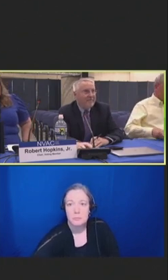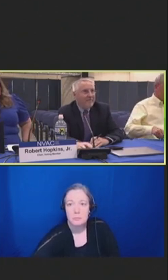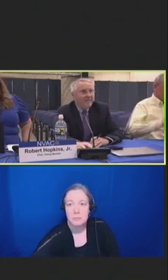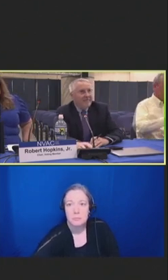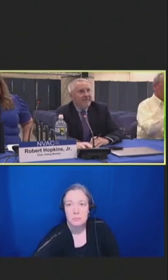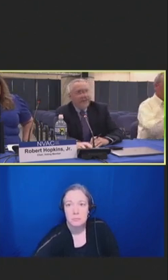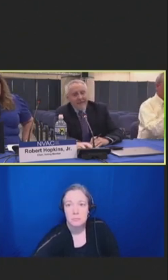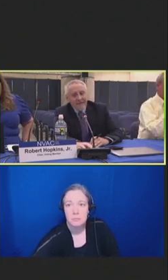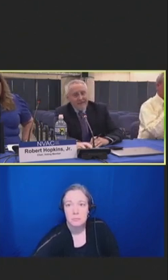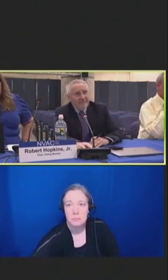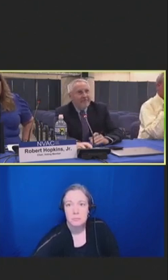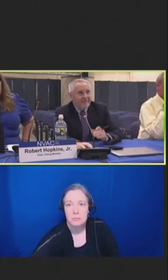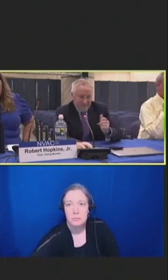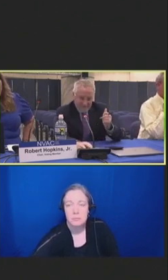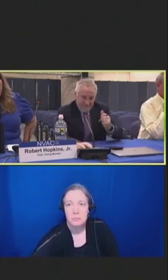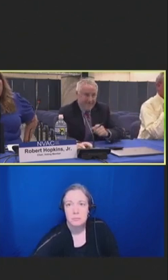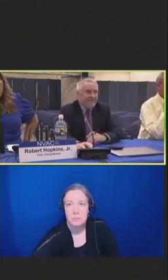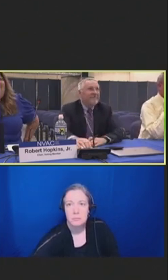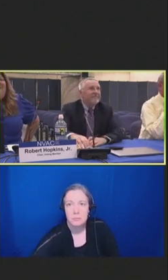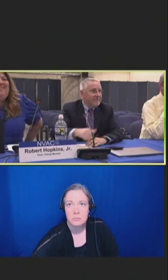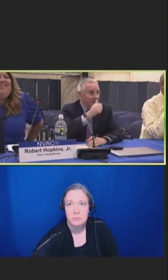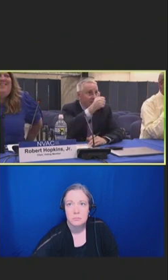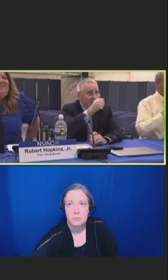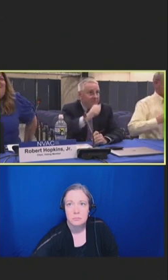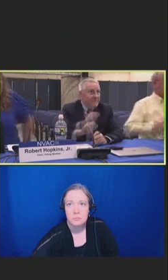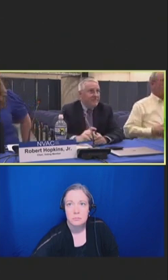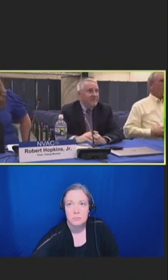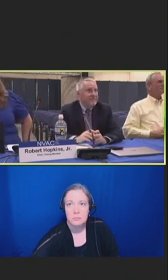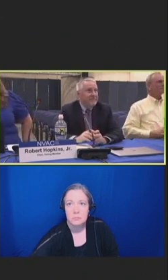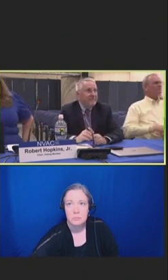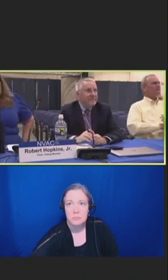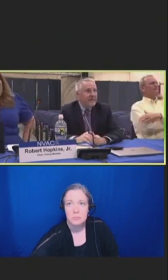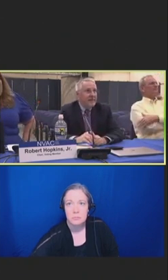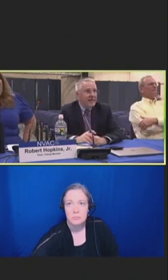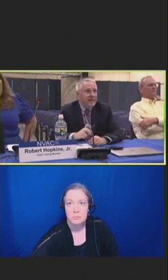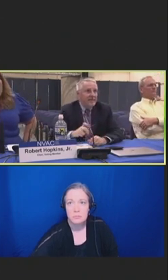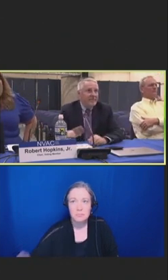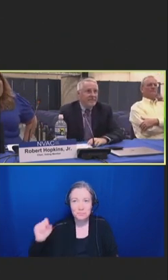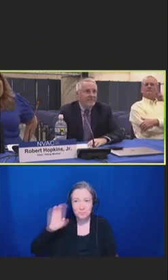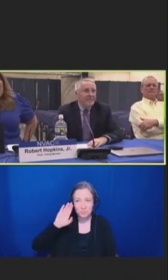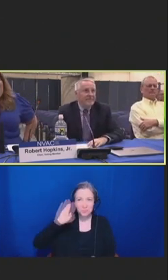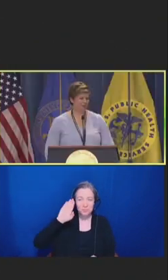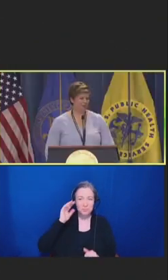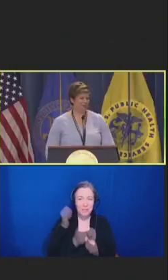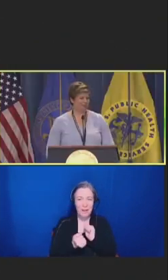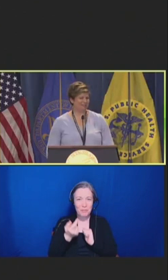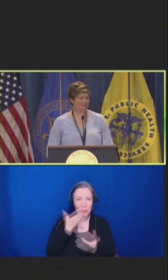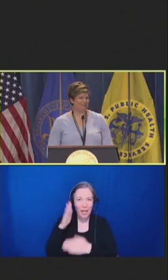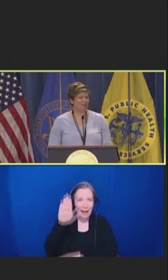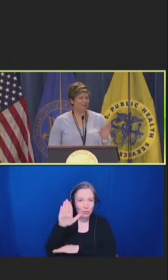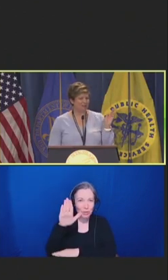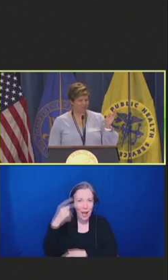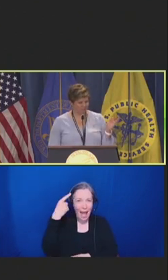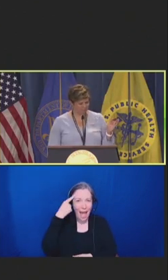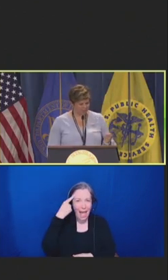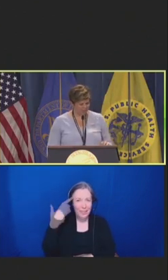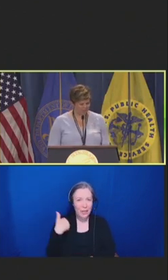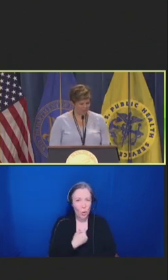I think we might be like keeping you guys from enjoying the beautiful weather outside.